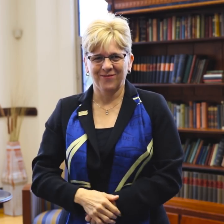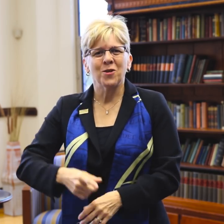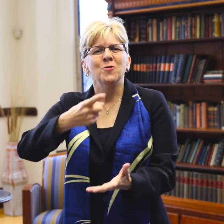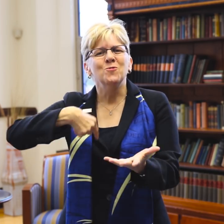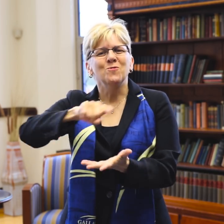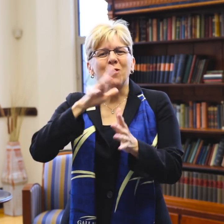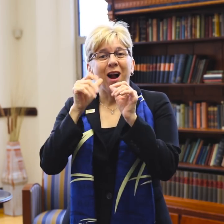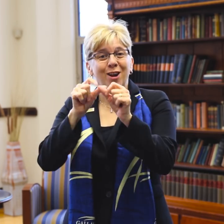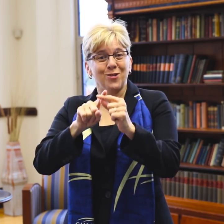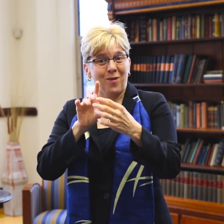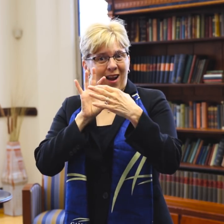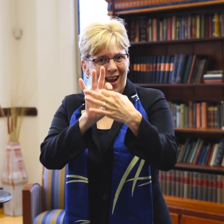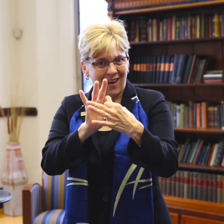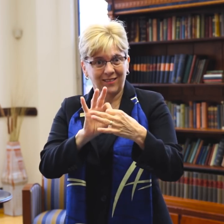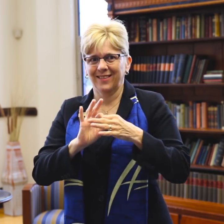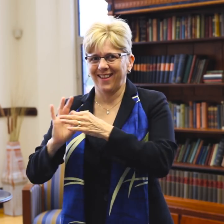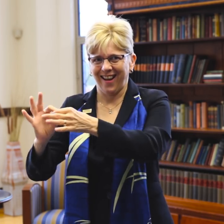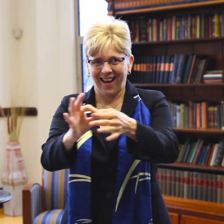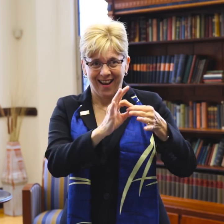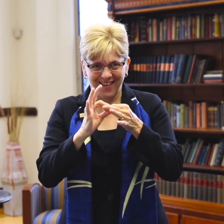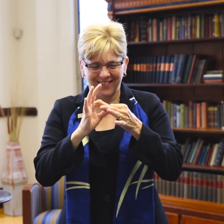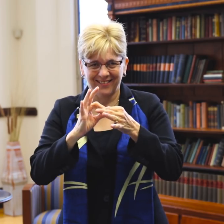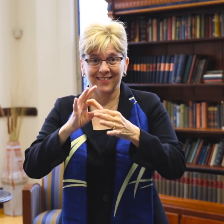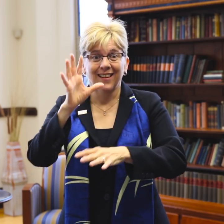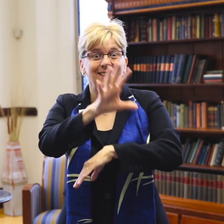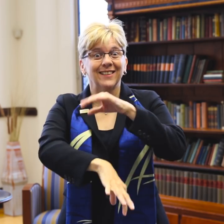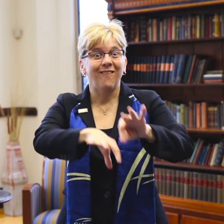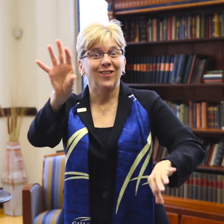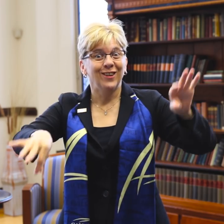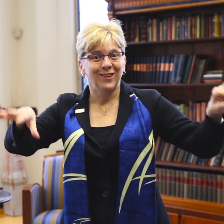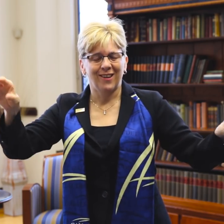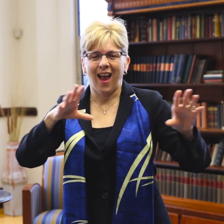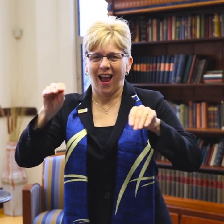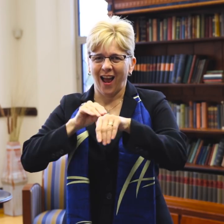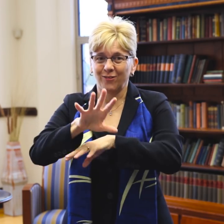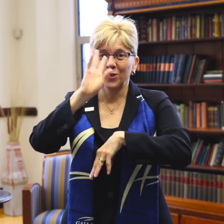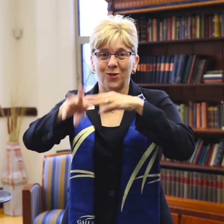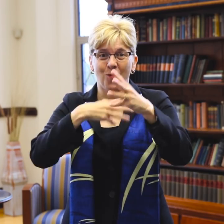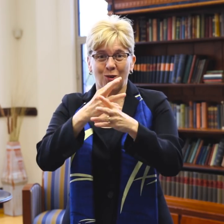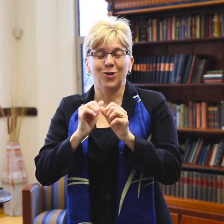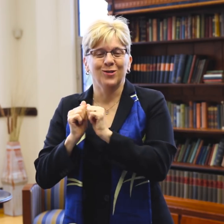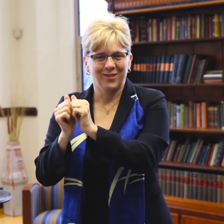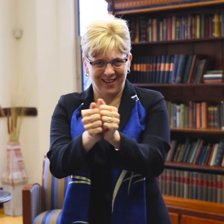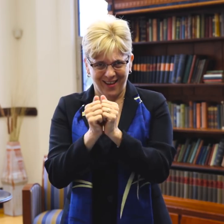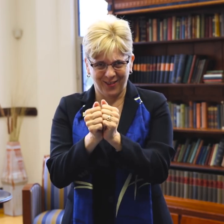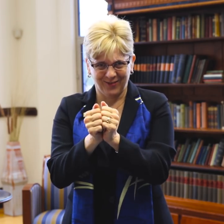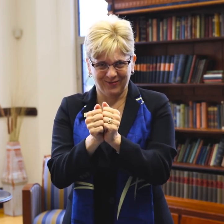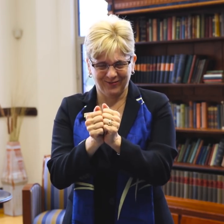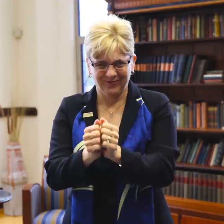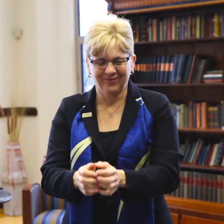We will continue to connect, discover, and influence the world together.